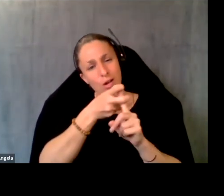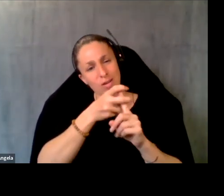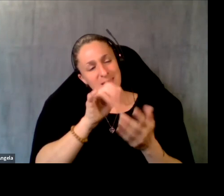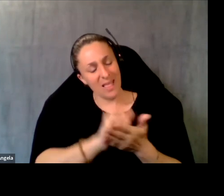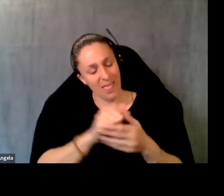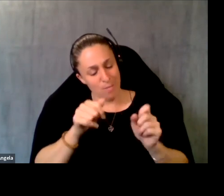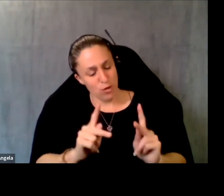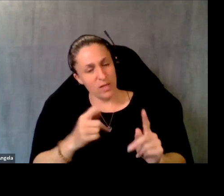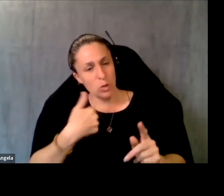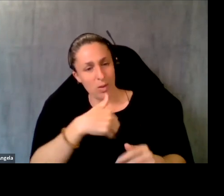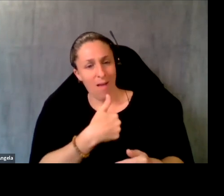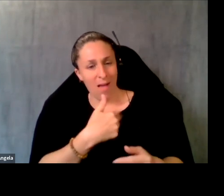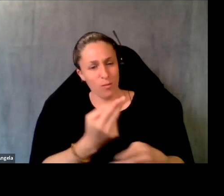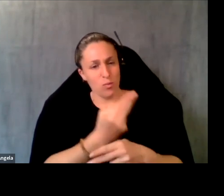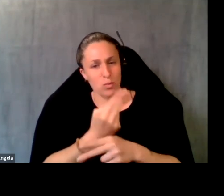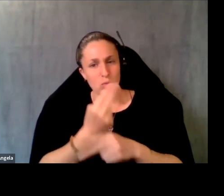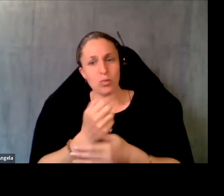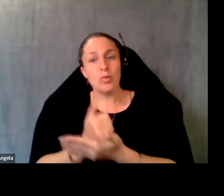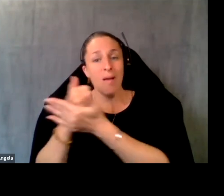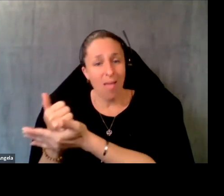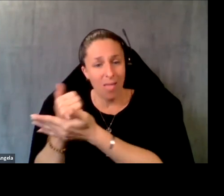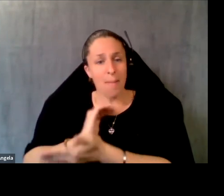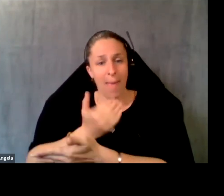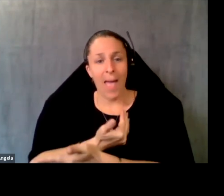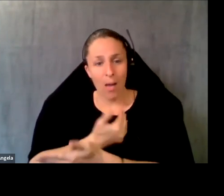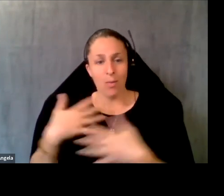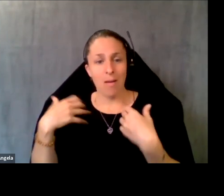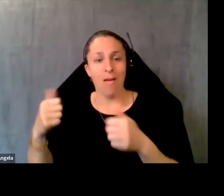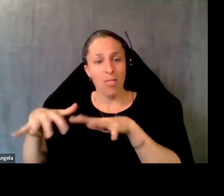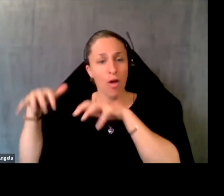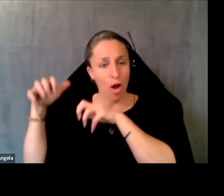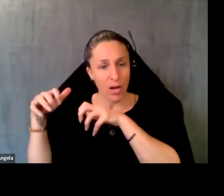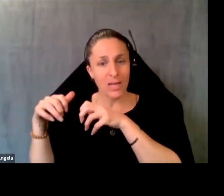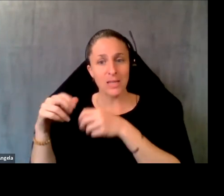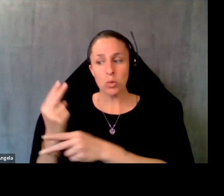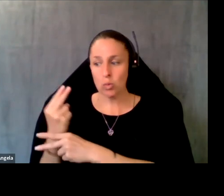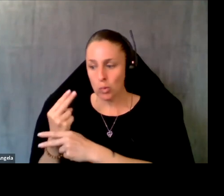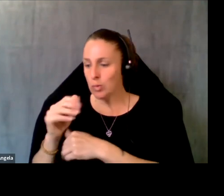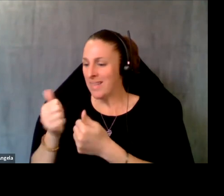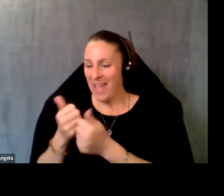that we have to bring to help our, how health audience to harness any opportunities there are